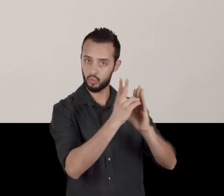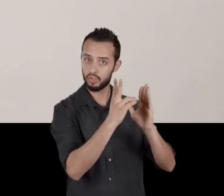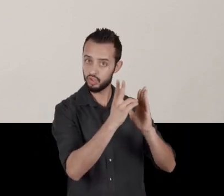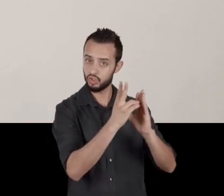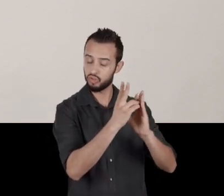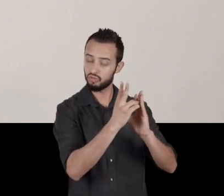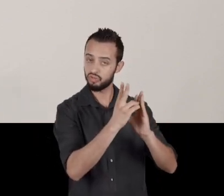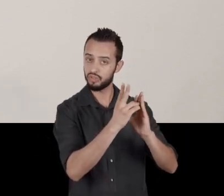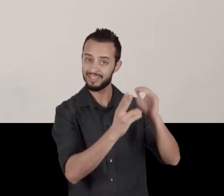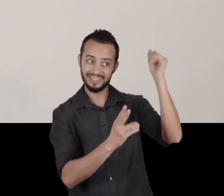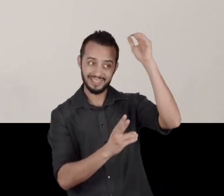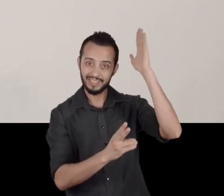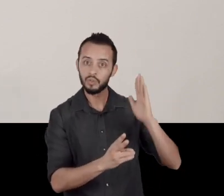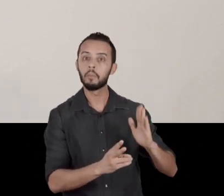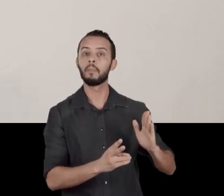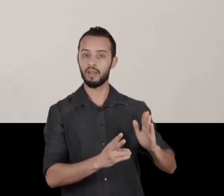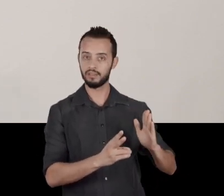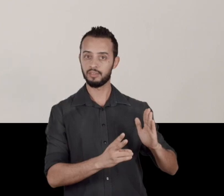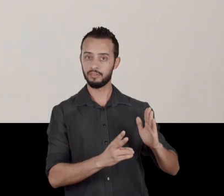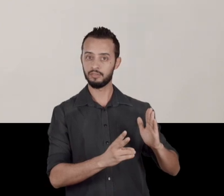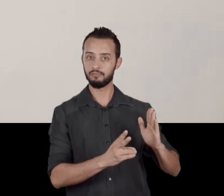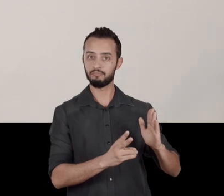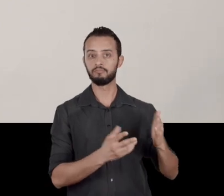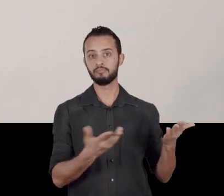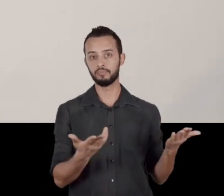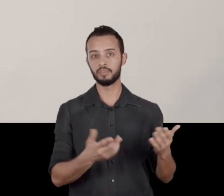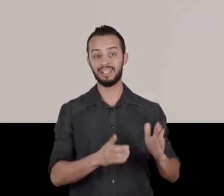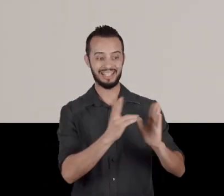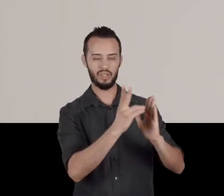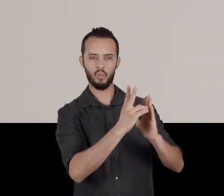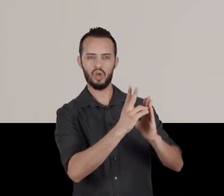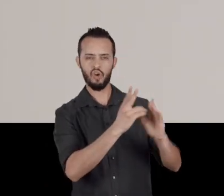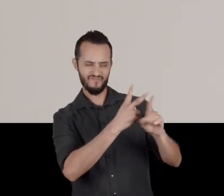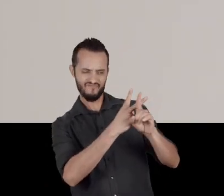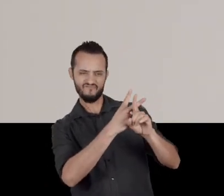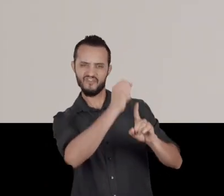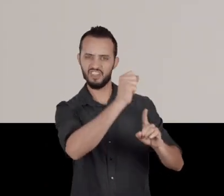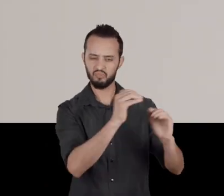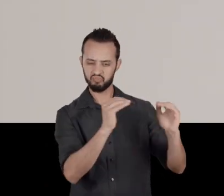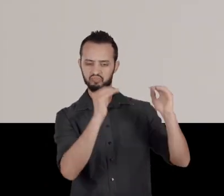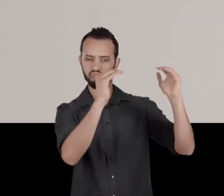having a myth of the creation of the heroic figure of the Indian. This gradually comes to an end,